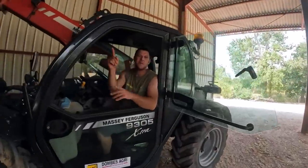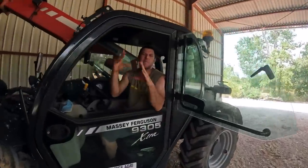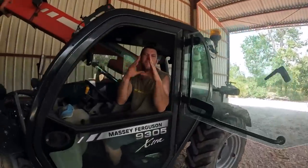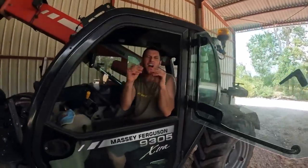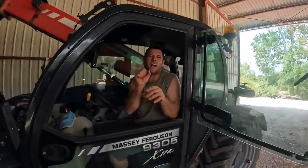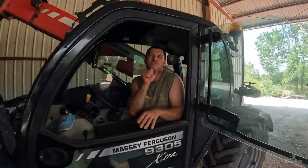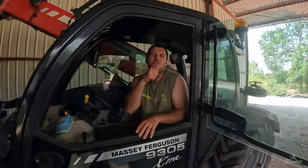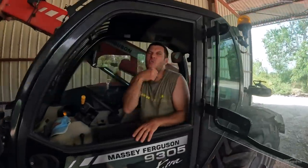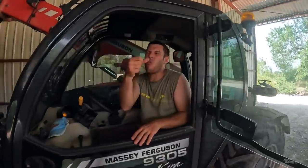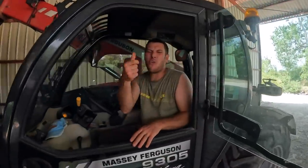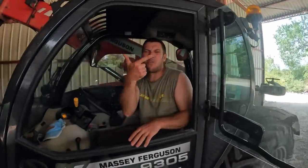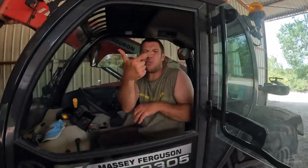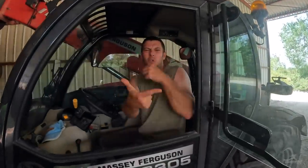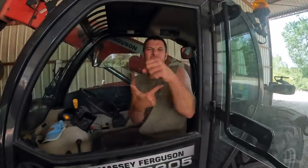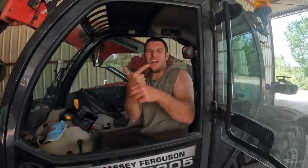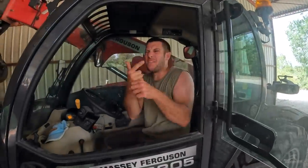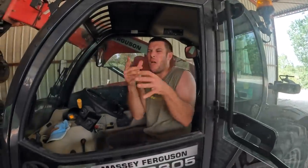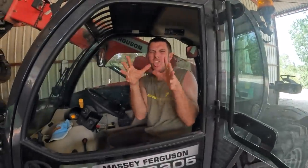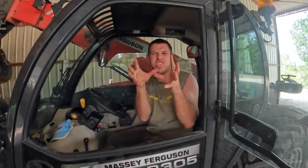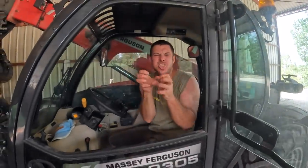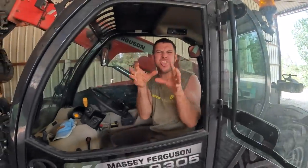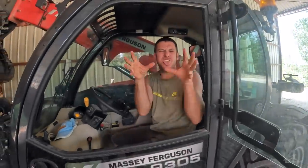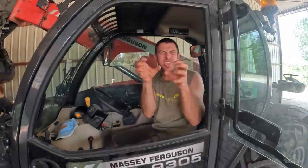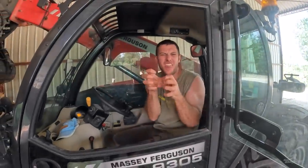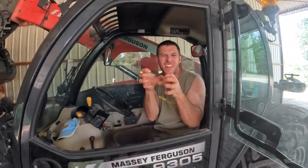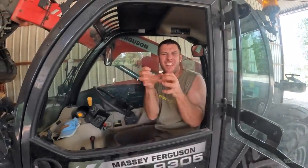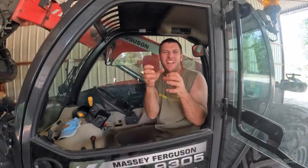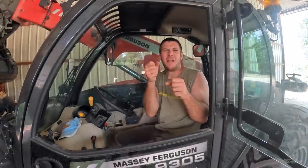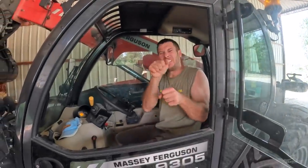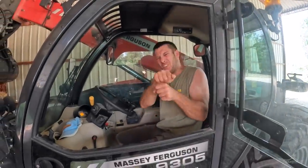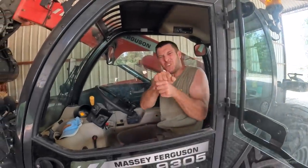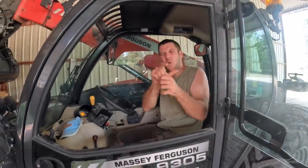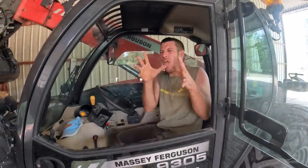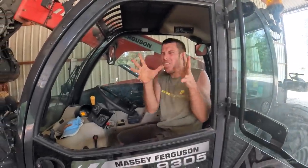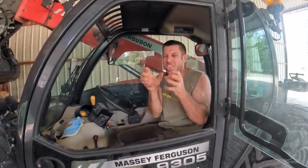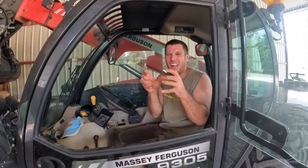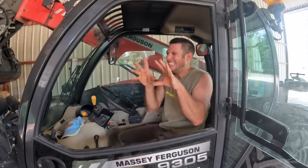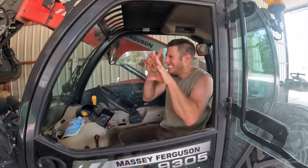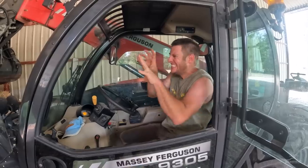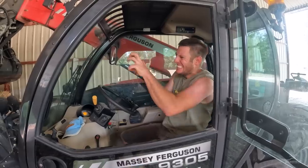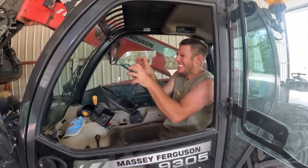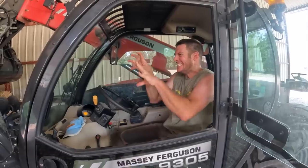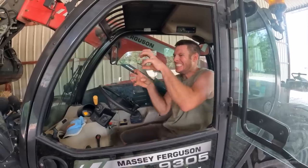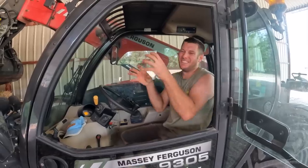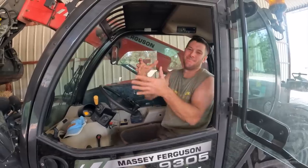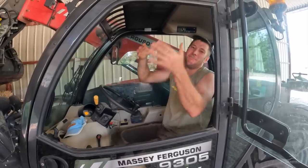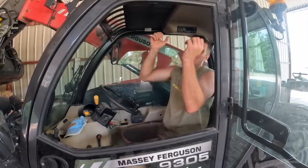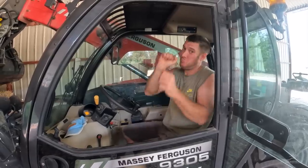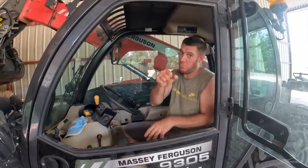The hay’s too old. It’s two years old so it’s hard to get a hold on it and keep it all together.